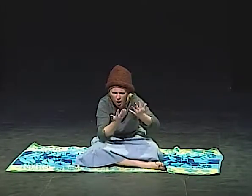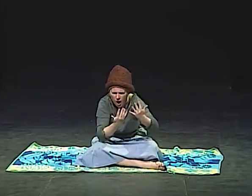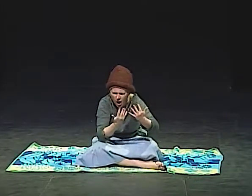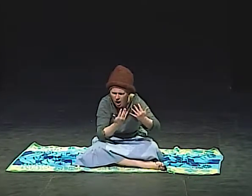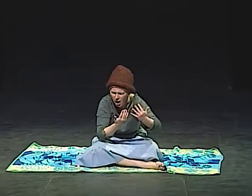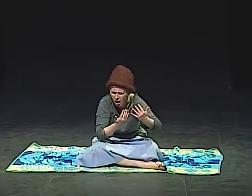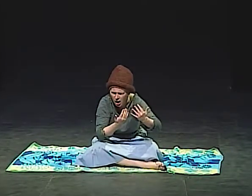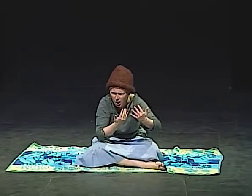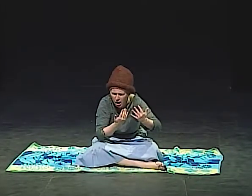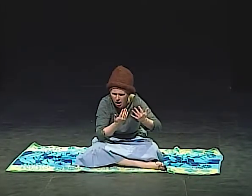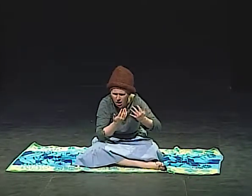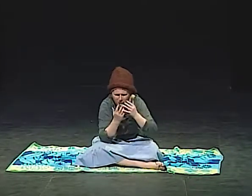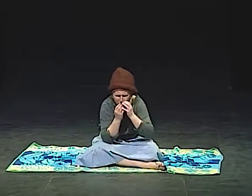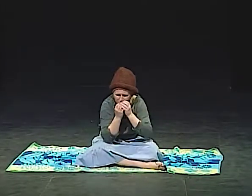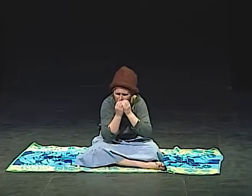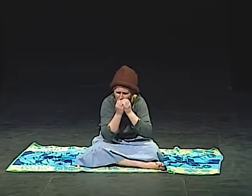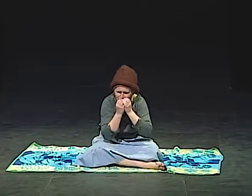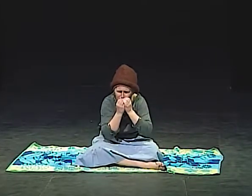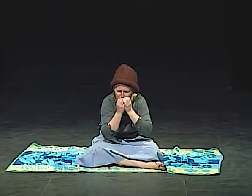WAIT, WAIT, WAIT.